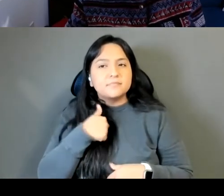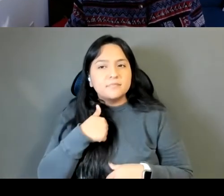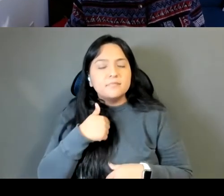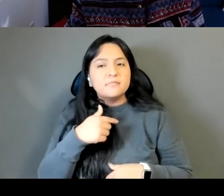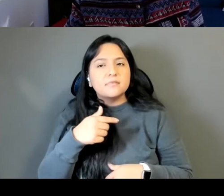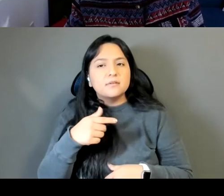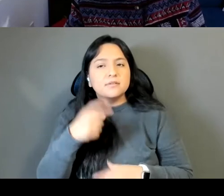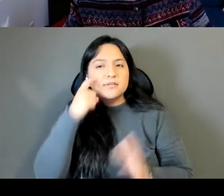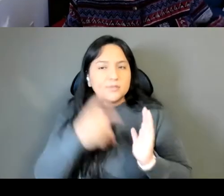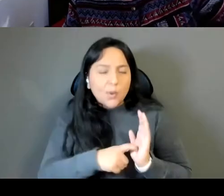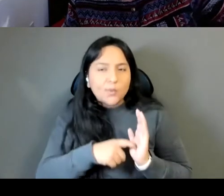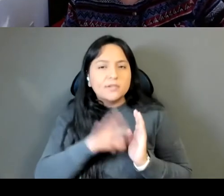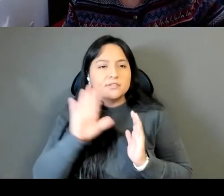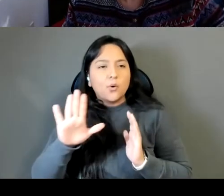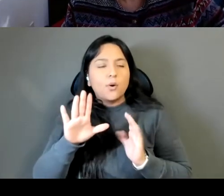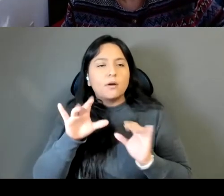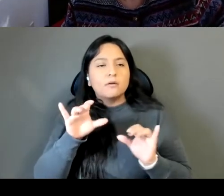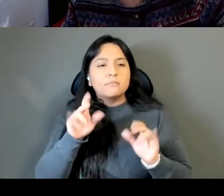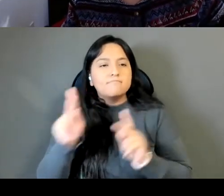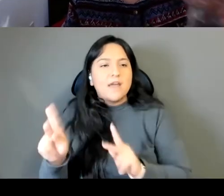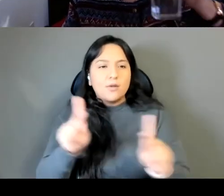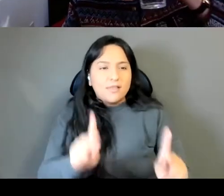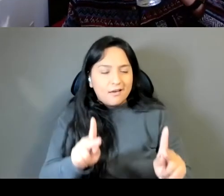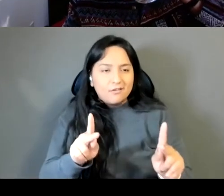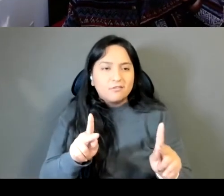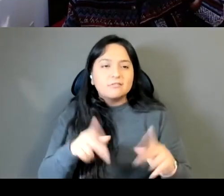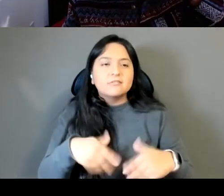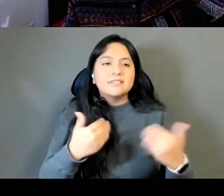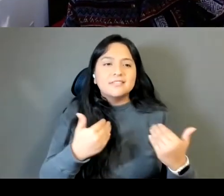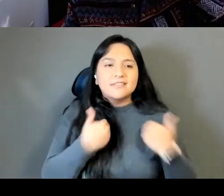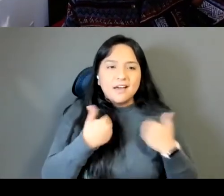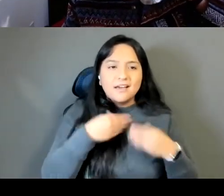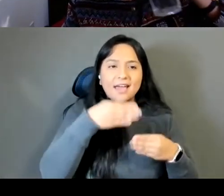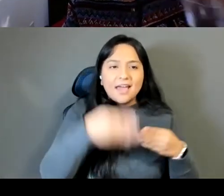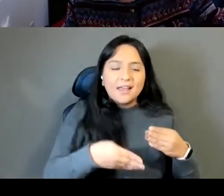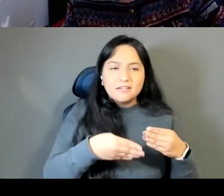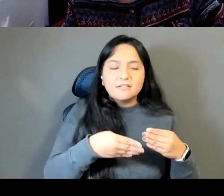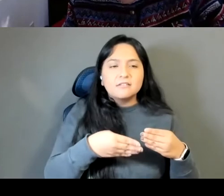And the quote is the end of yarn of parallel and muddy, strife, and the title of your first